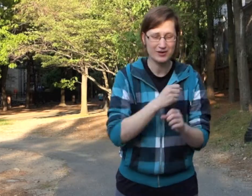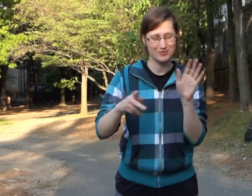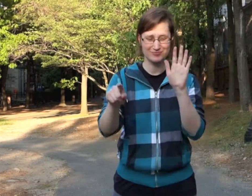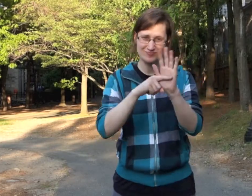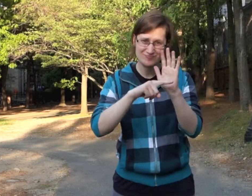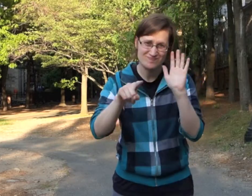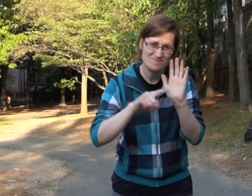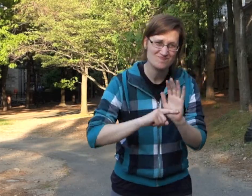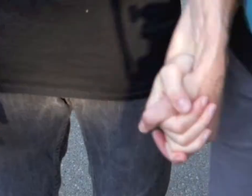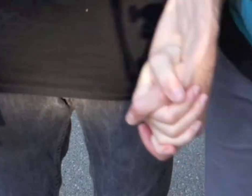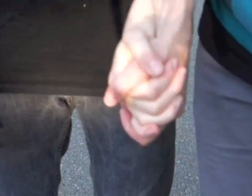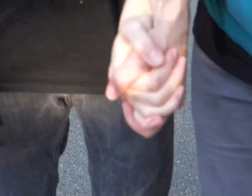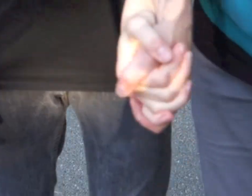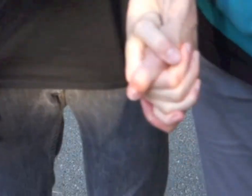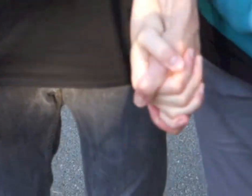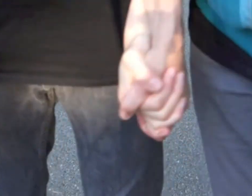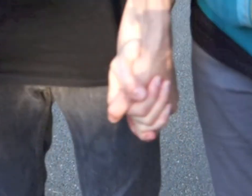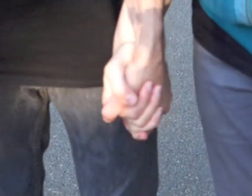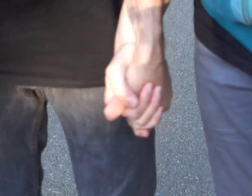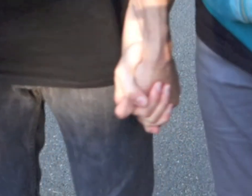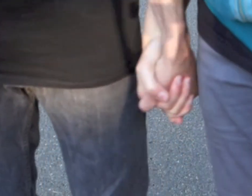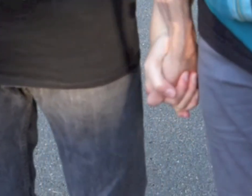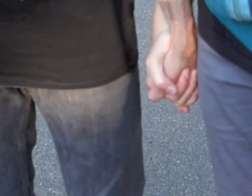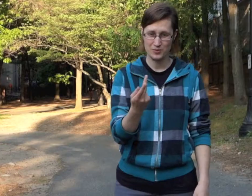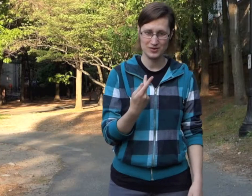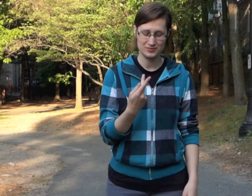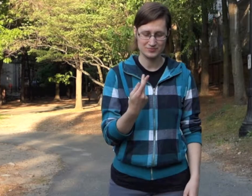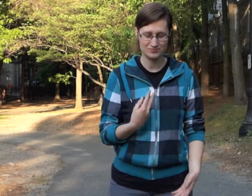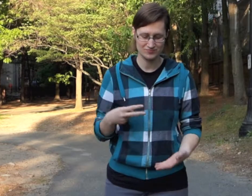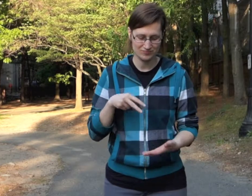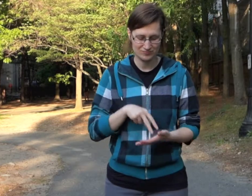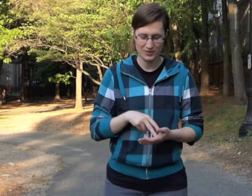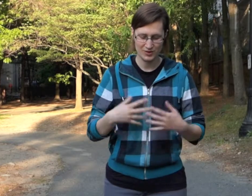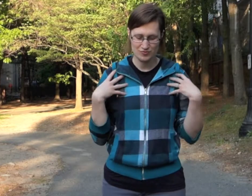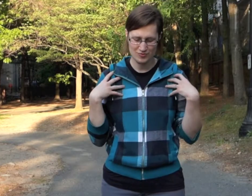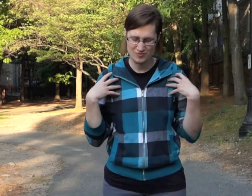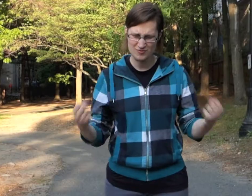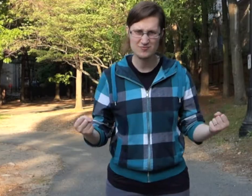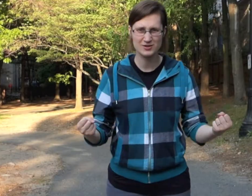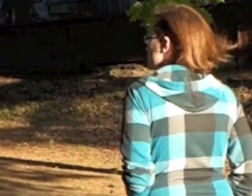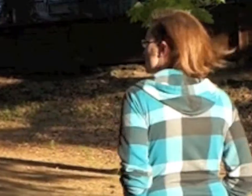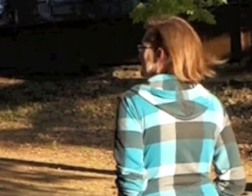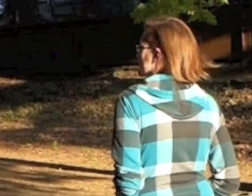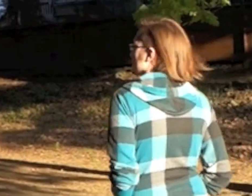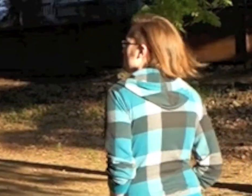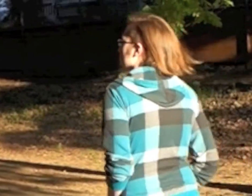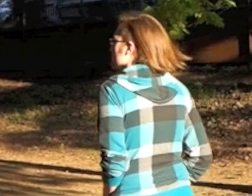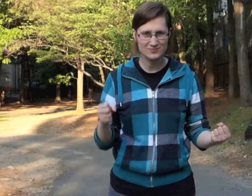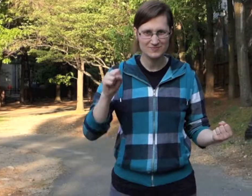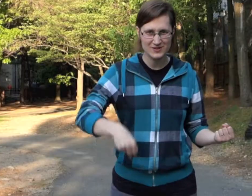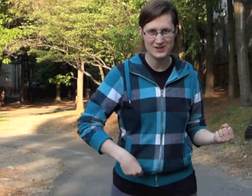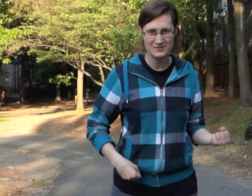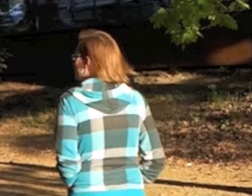Just hold on to me, I'll hold on to you It's you and me against the world, it's you and me